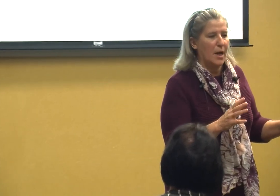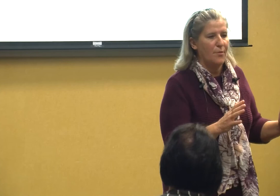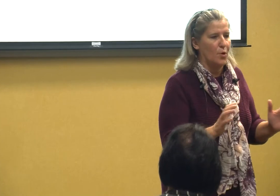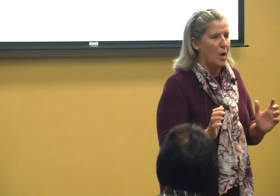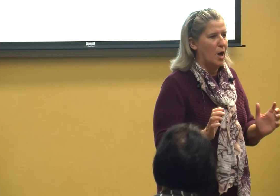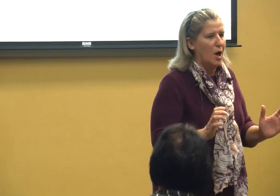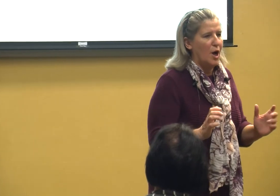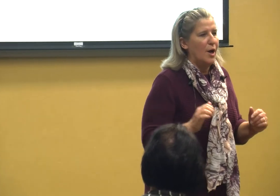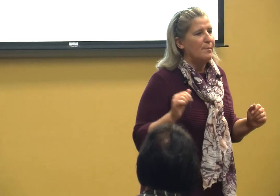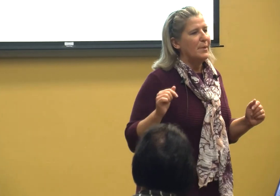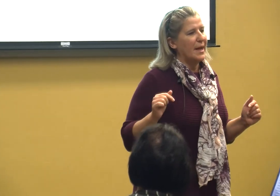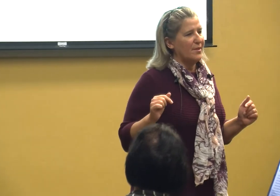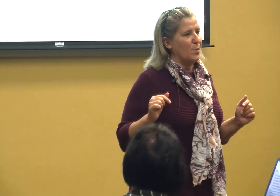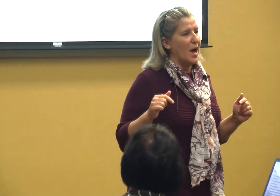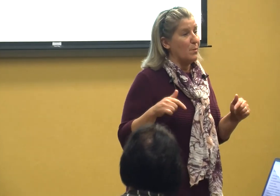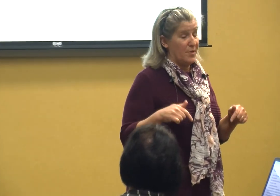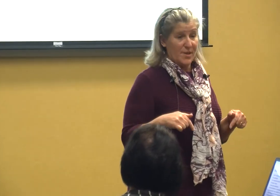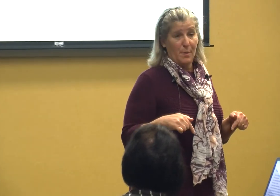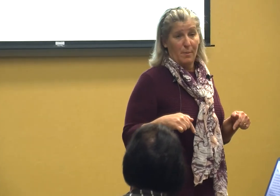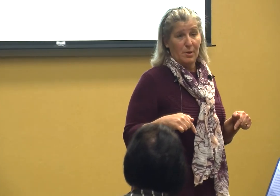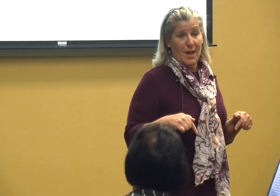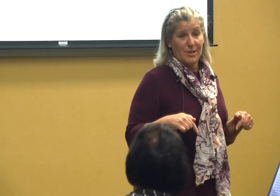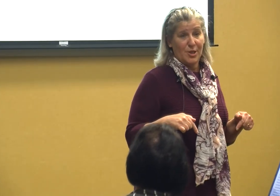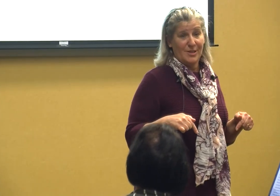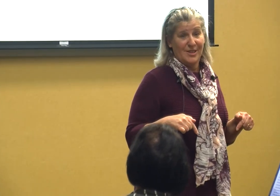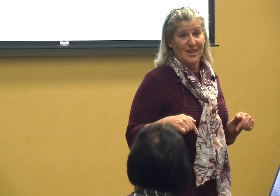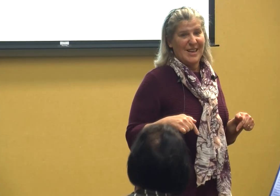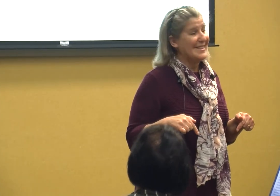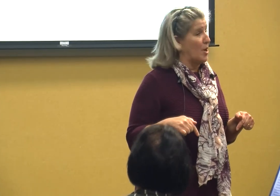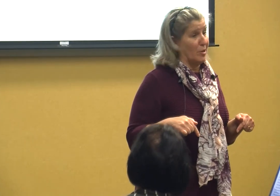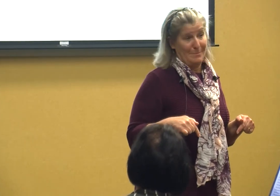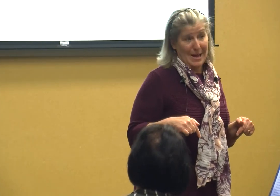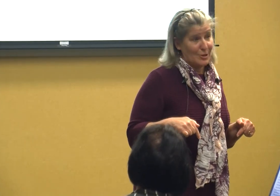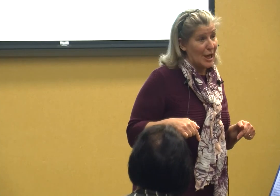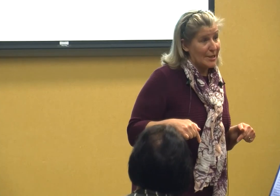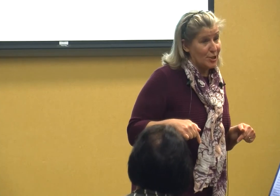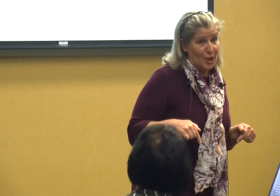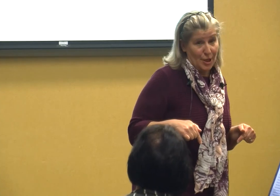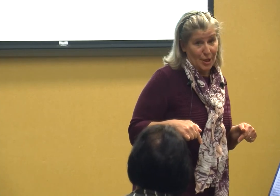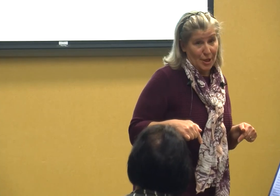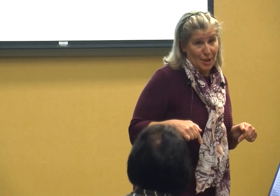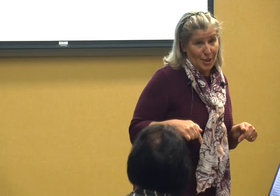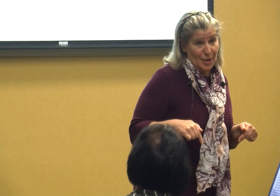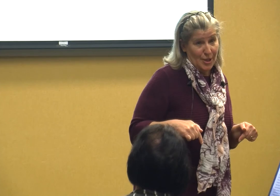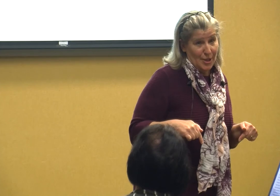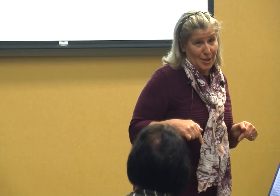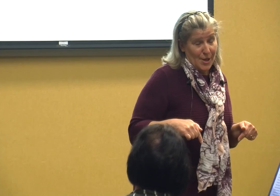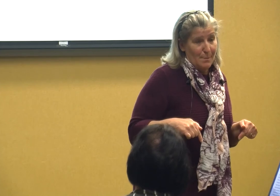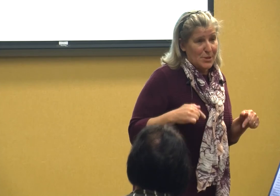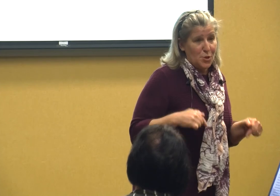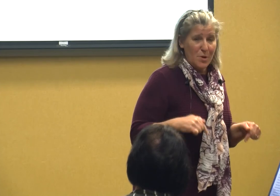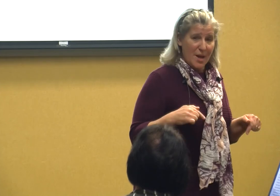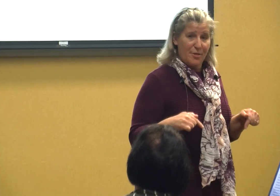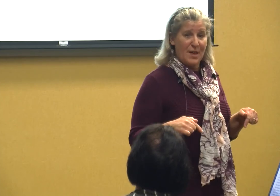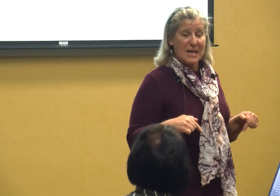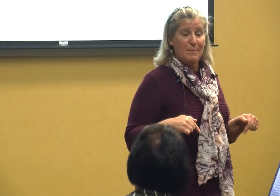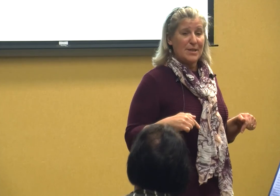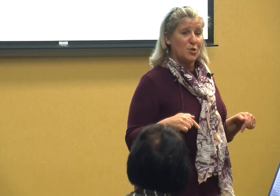careful but guess what with this population it's all about touch but you got to think about your